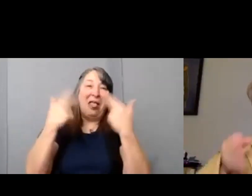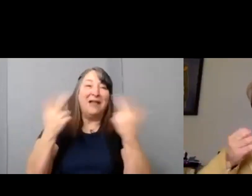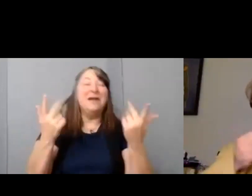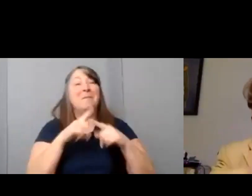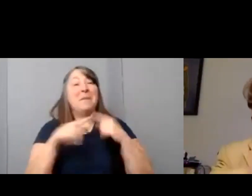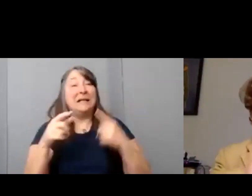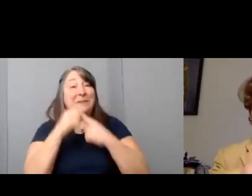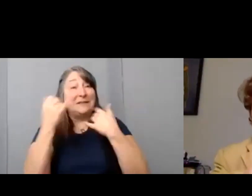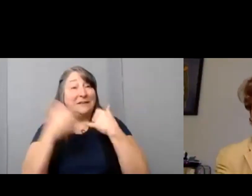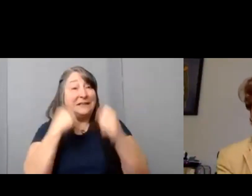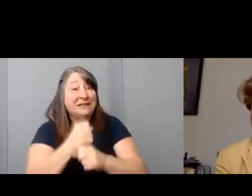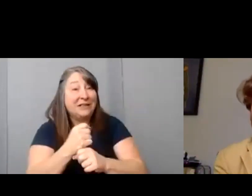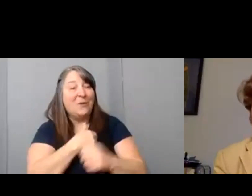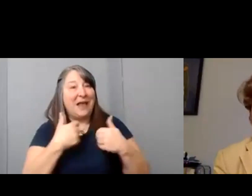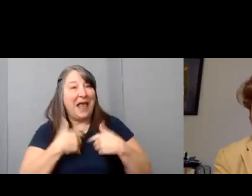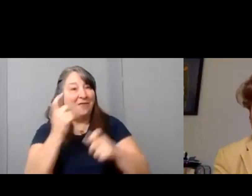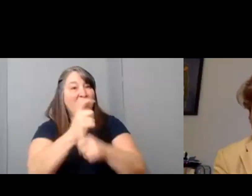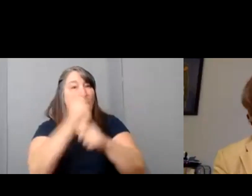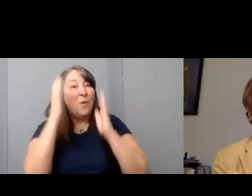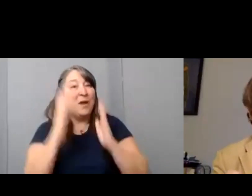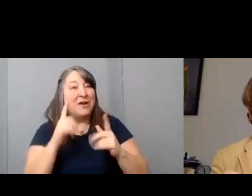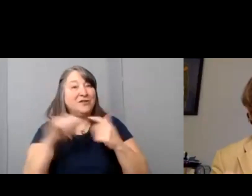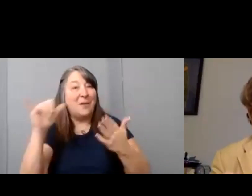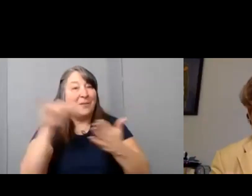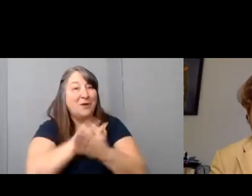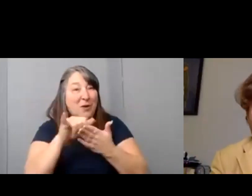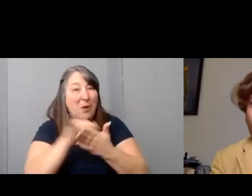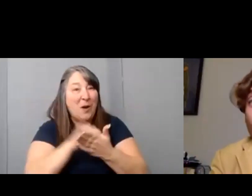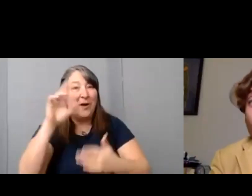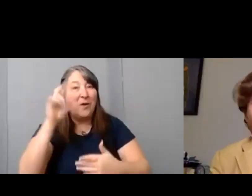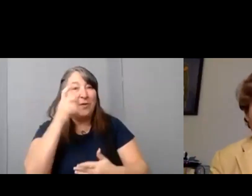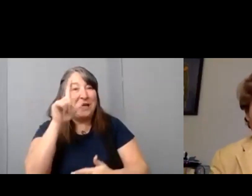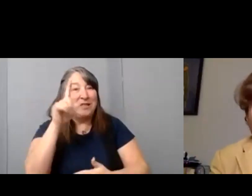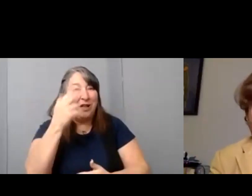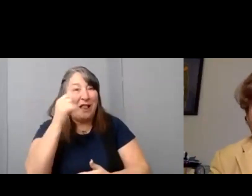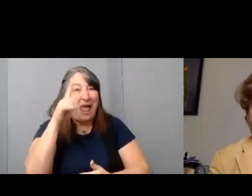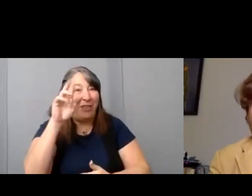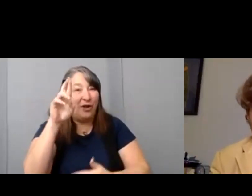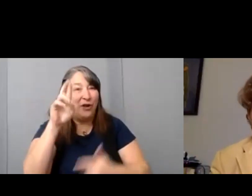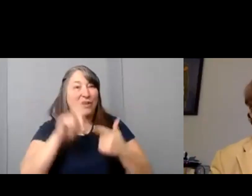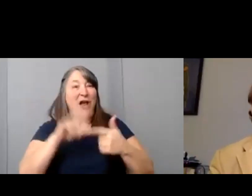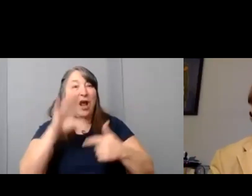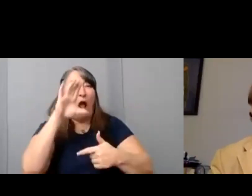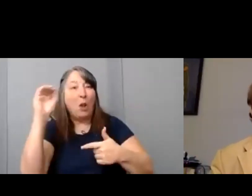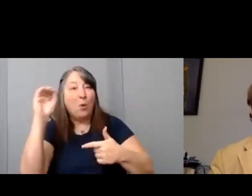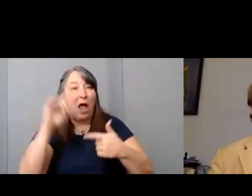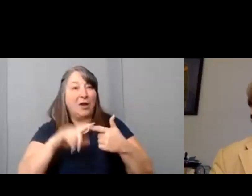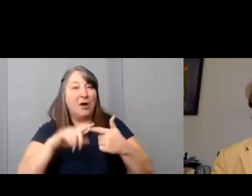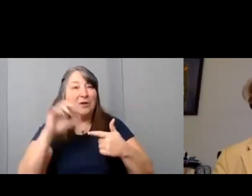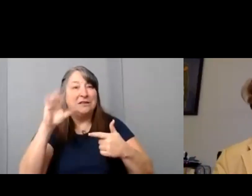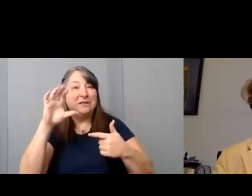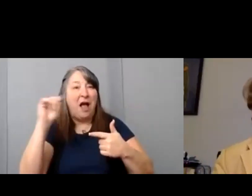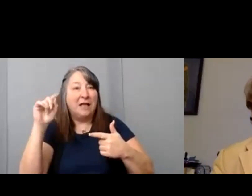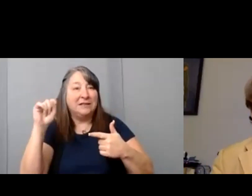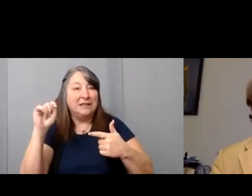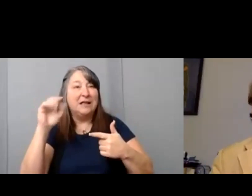We have the winners that are from New York, Rachel Handler, Colorado, Scott Klumb, and we have